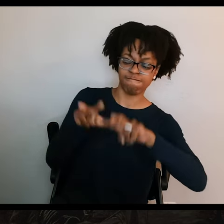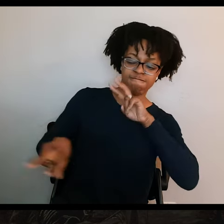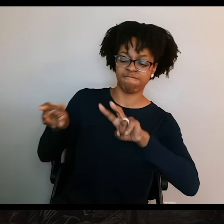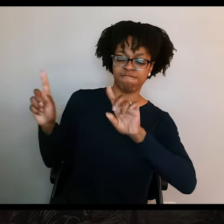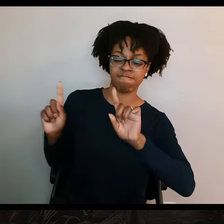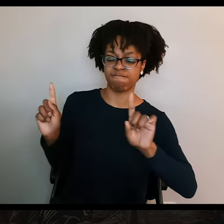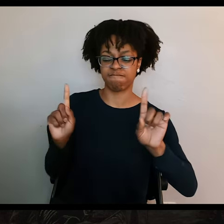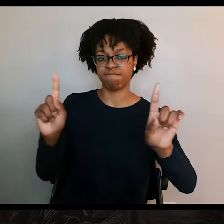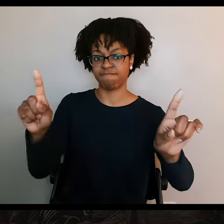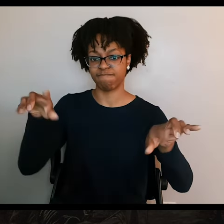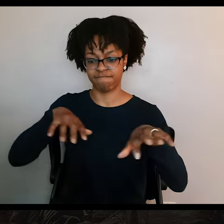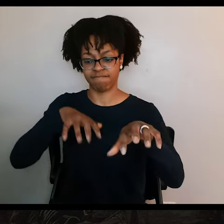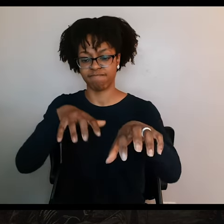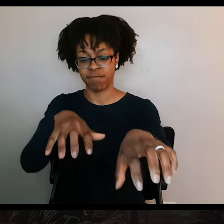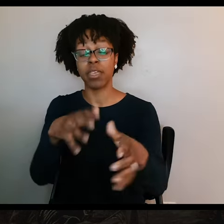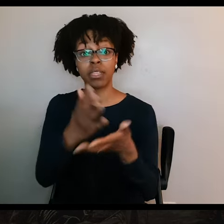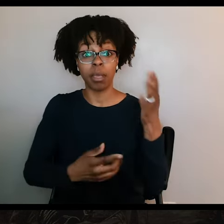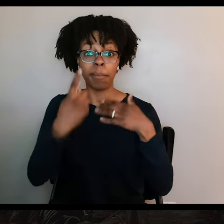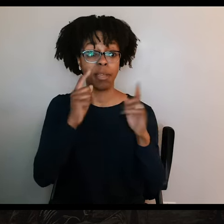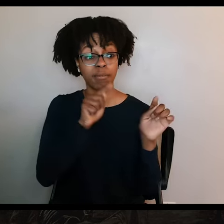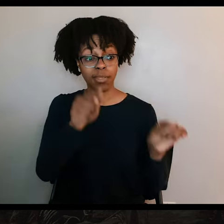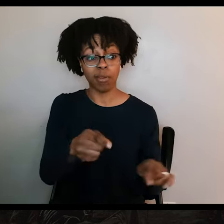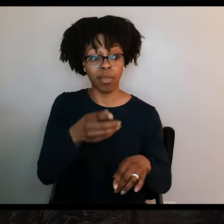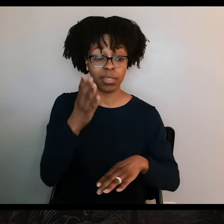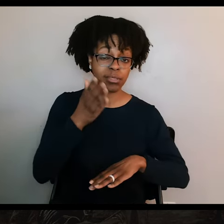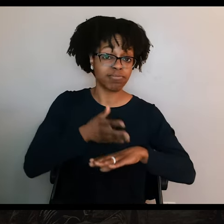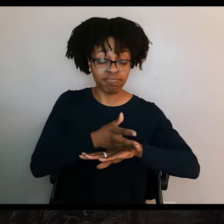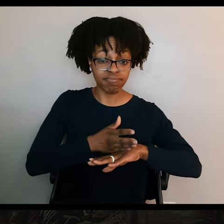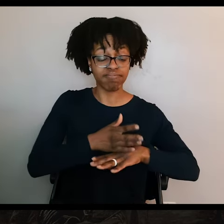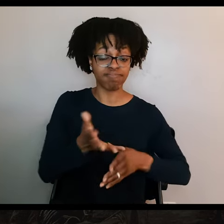Some were told that they were going to gather firewood. Others were told that they were being marched to the coast,